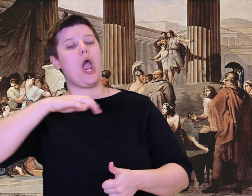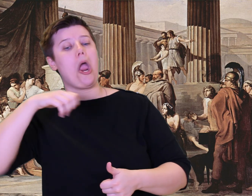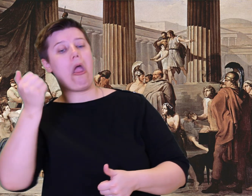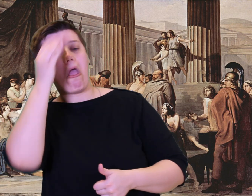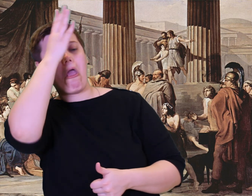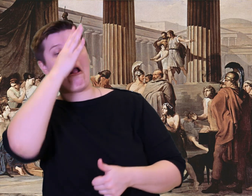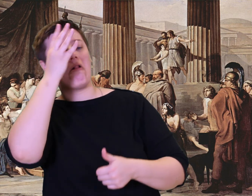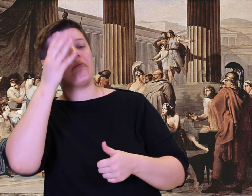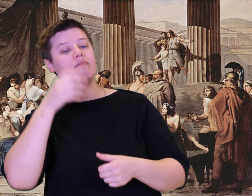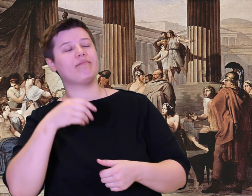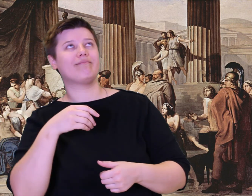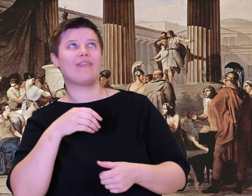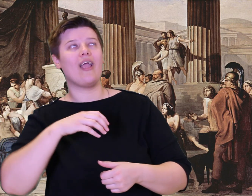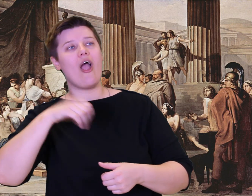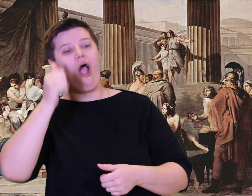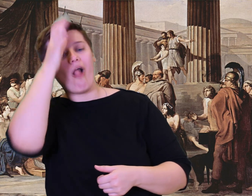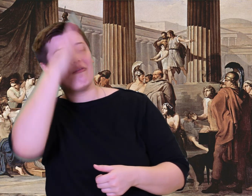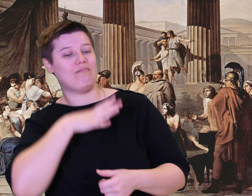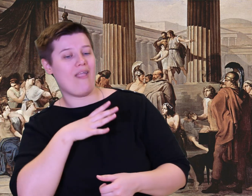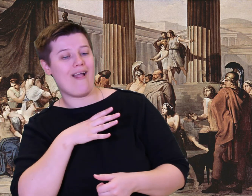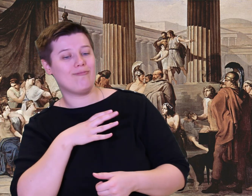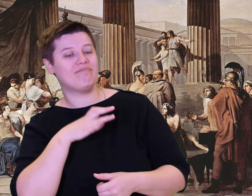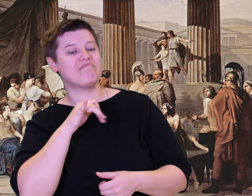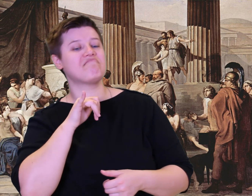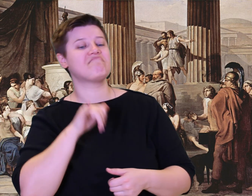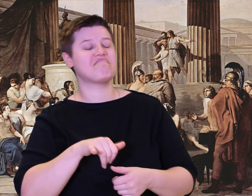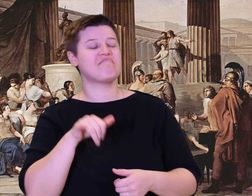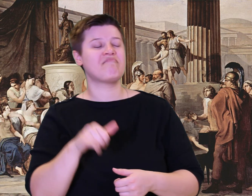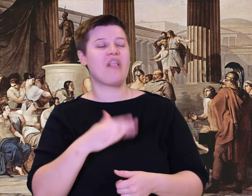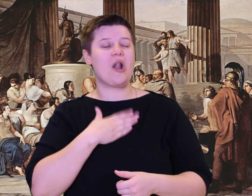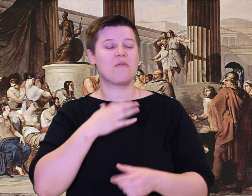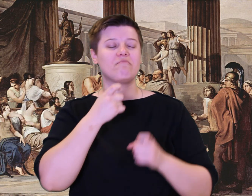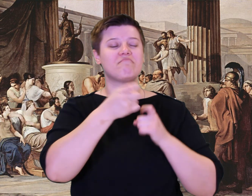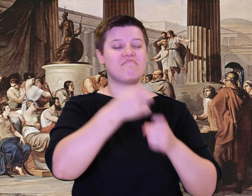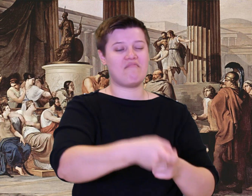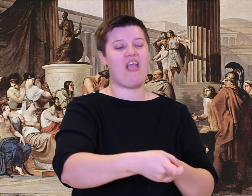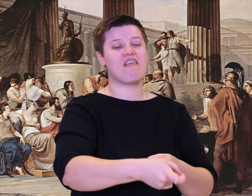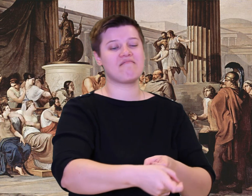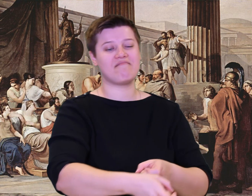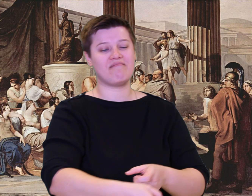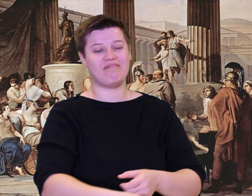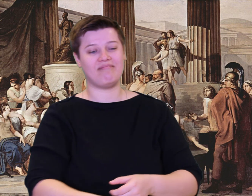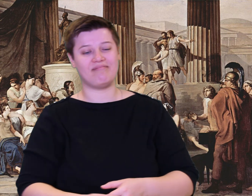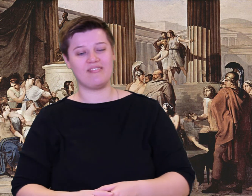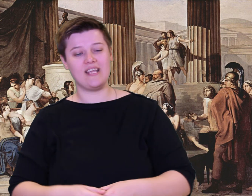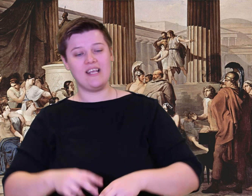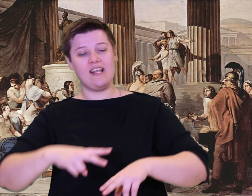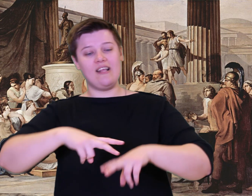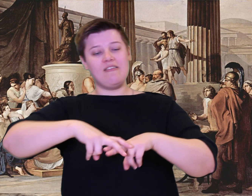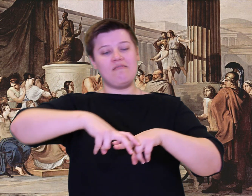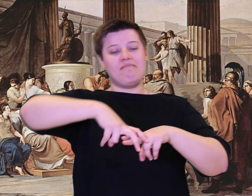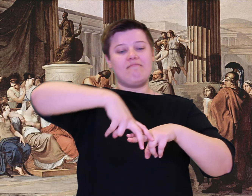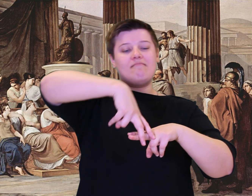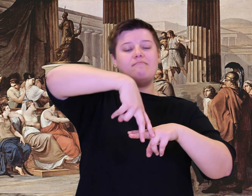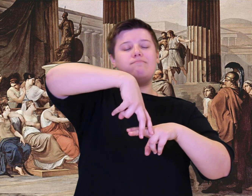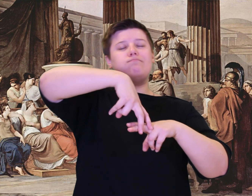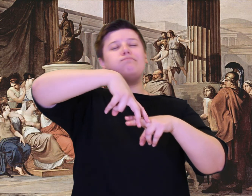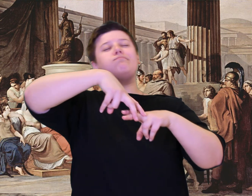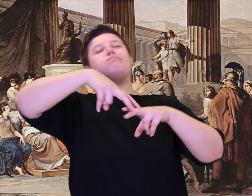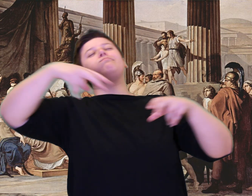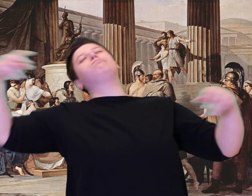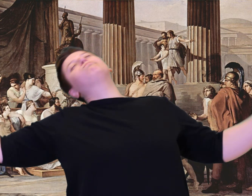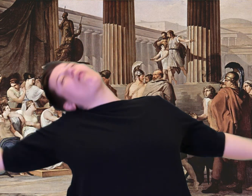He answered with no pity in his heart. "I will eat Noman last. First I will eat